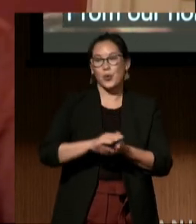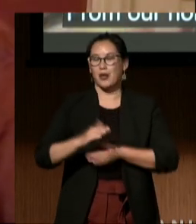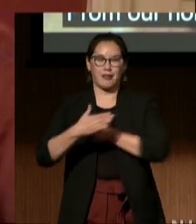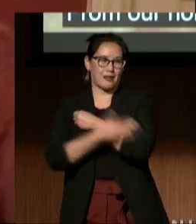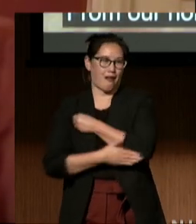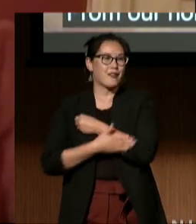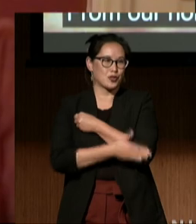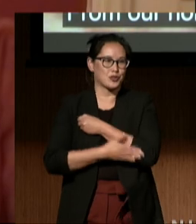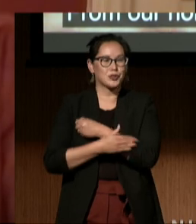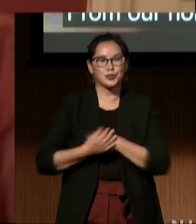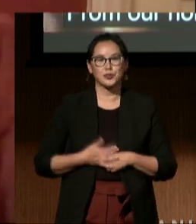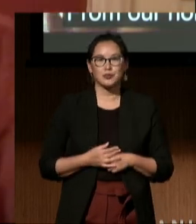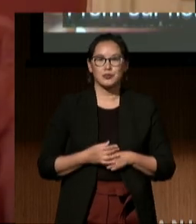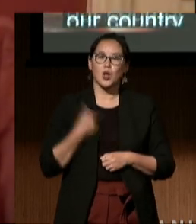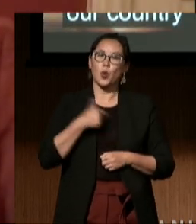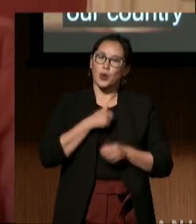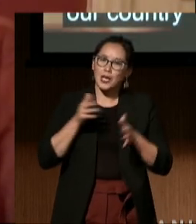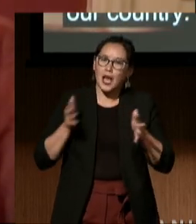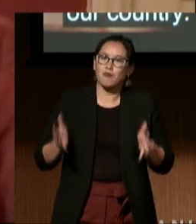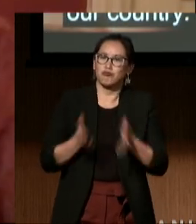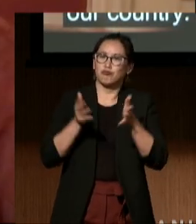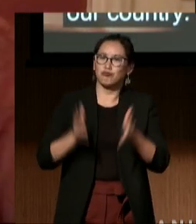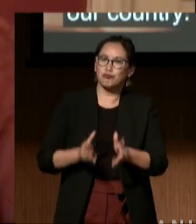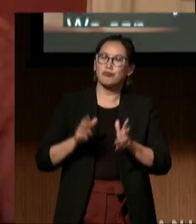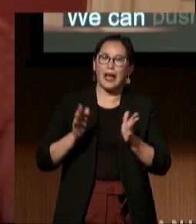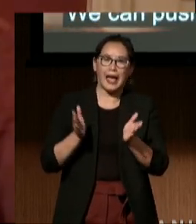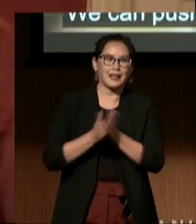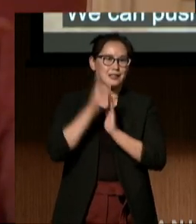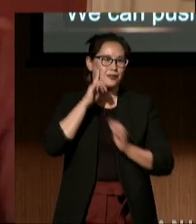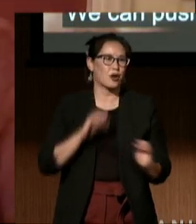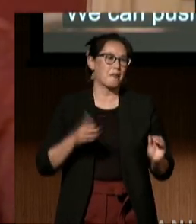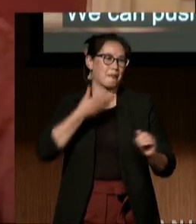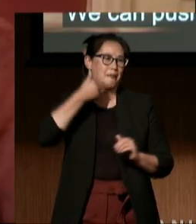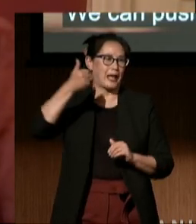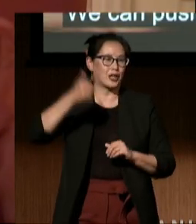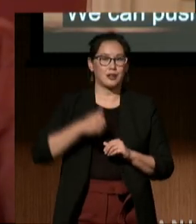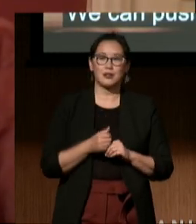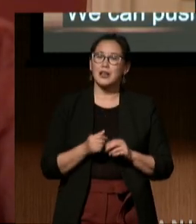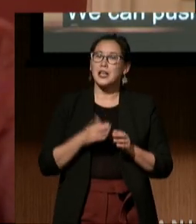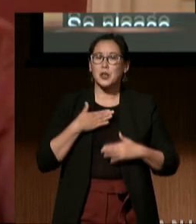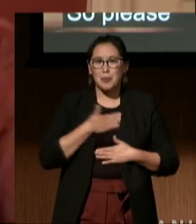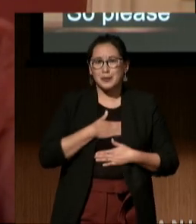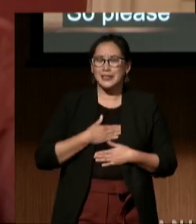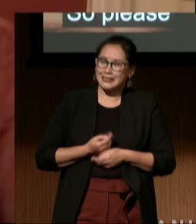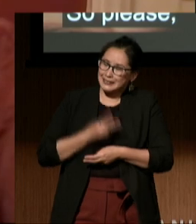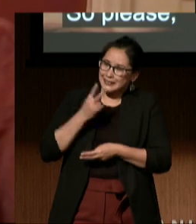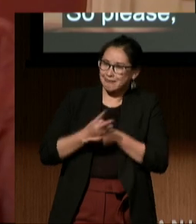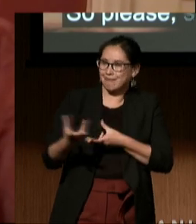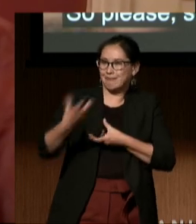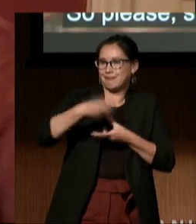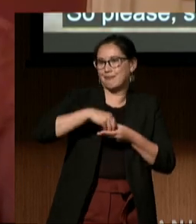We can push for better. So please stay involved in organizations like DREDF